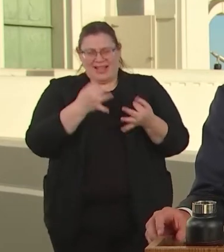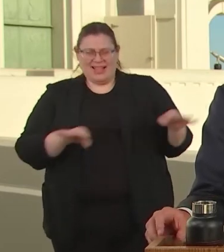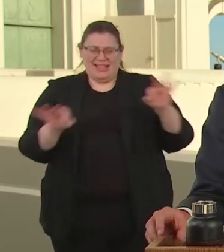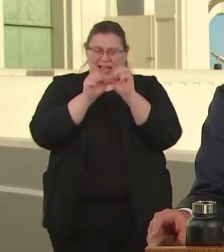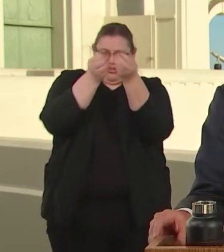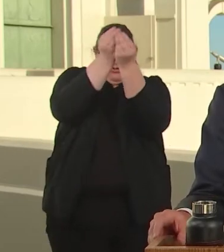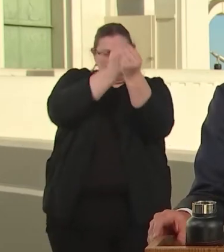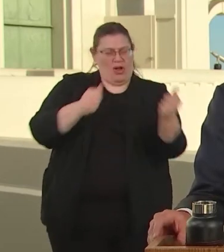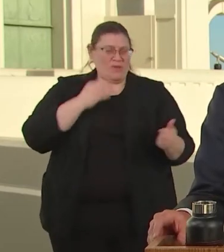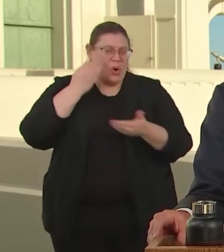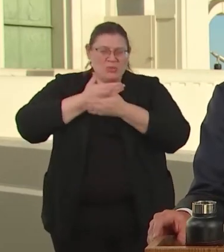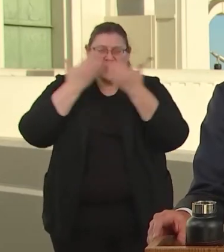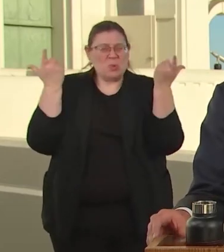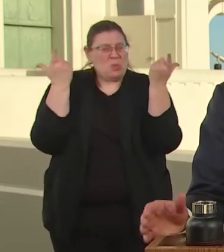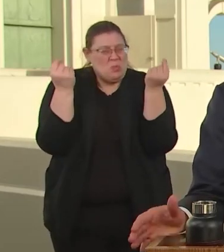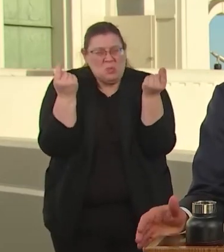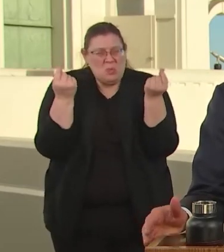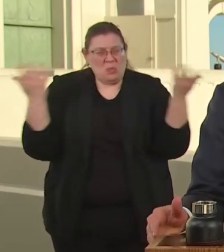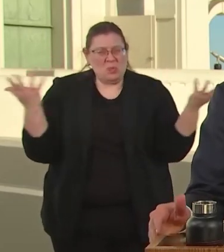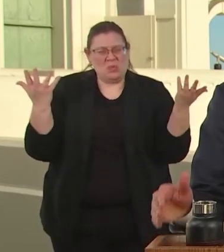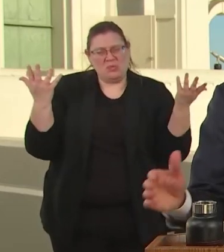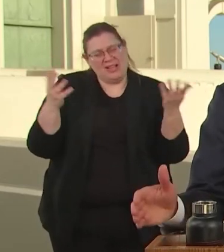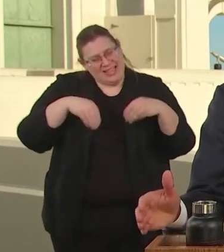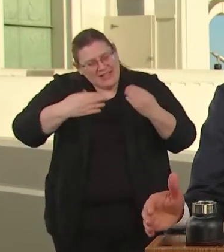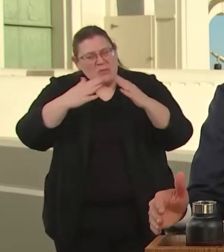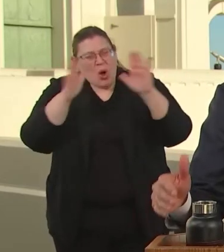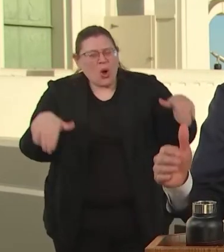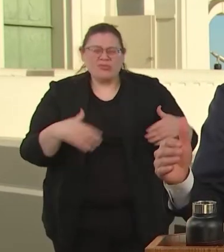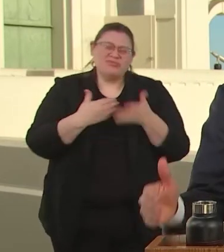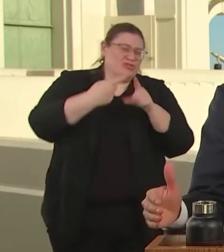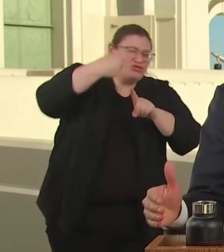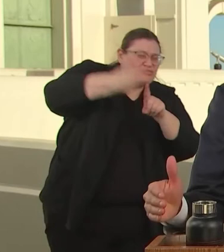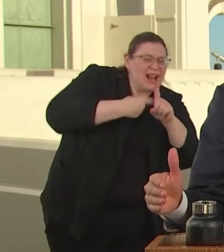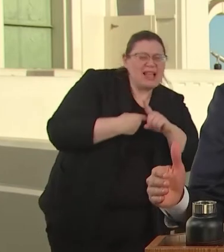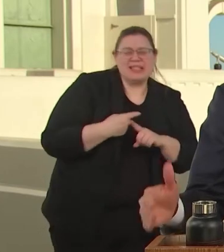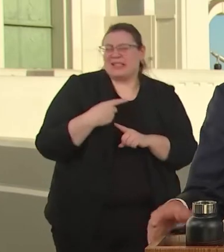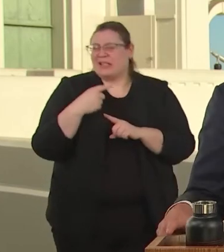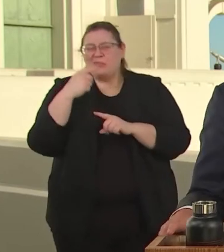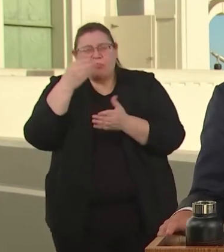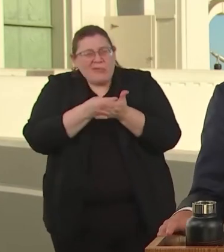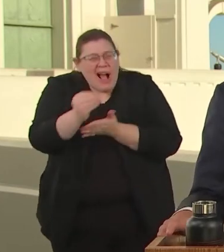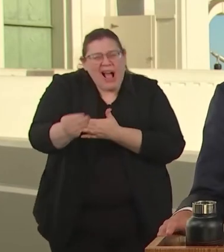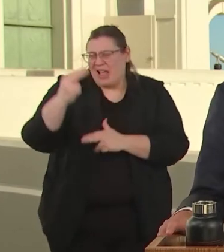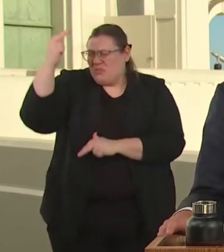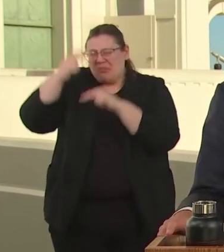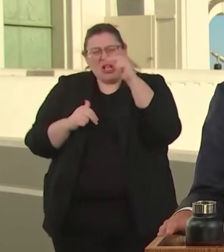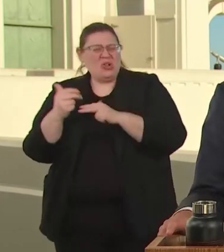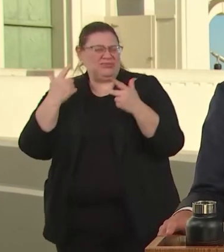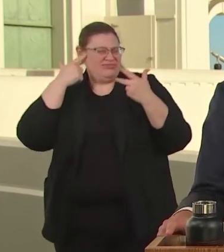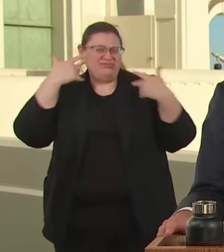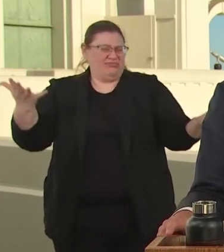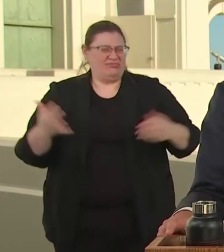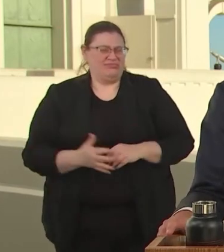LET'S RENT THEM, LET'S BUY